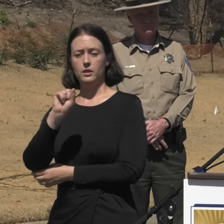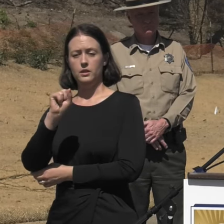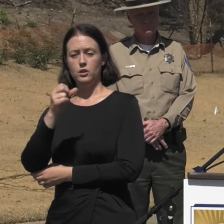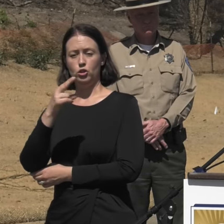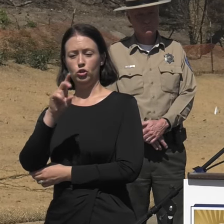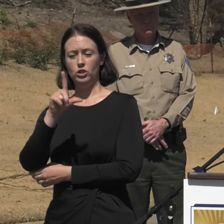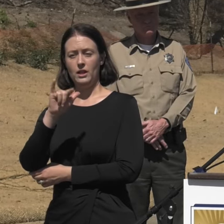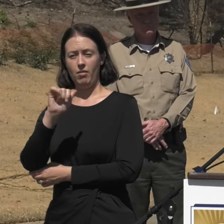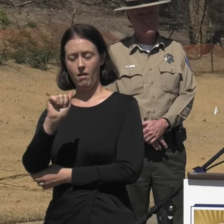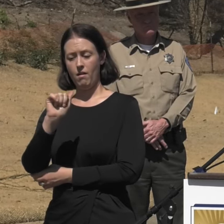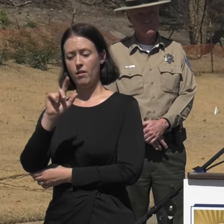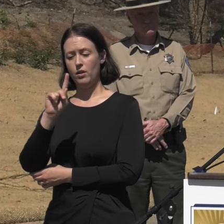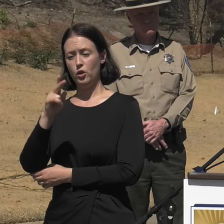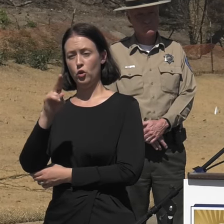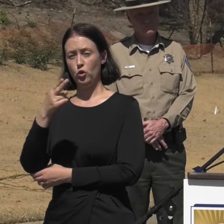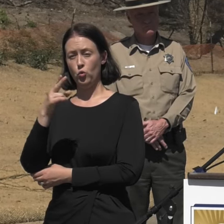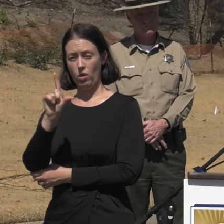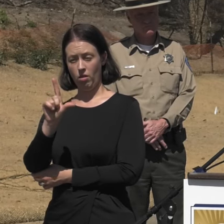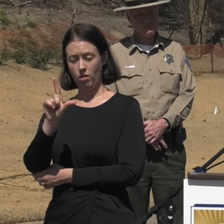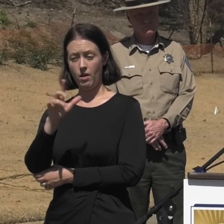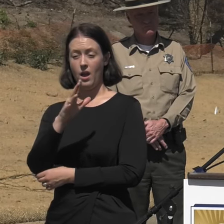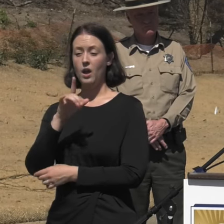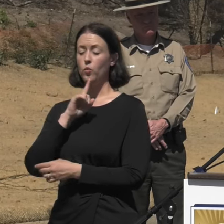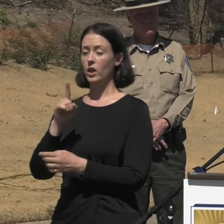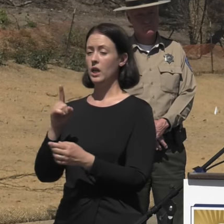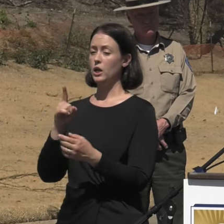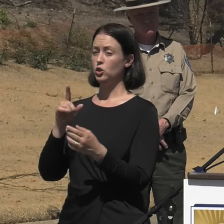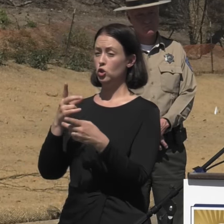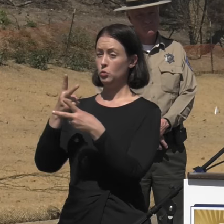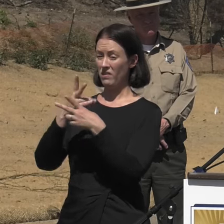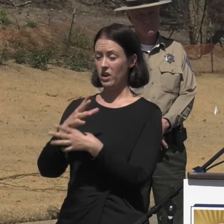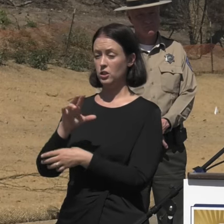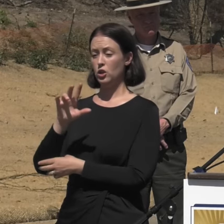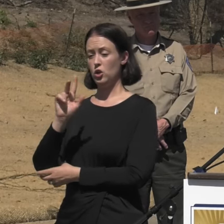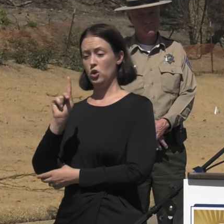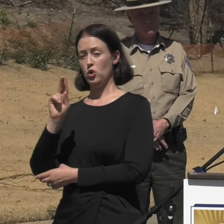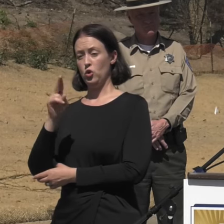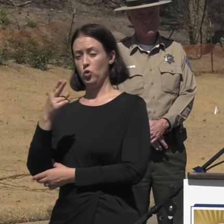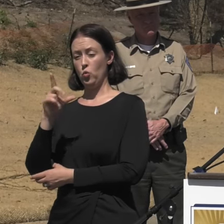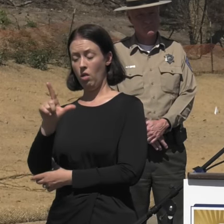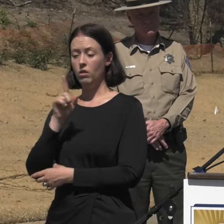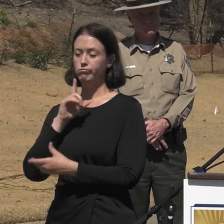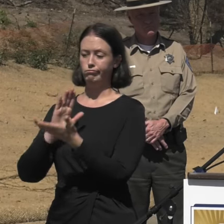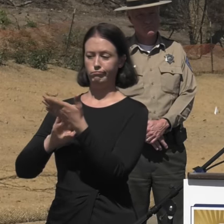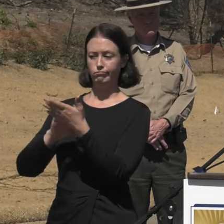And I have to mention the support from Supervisor Kuehl, and her directive to us to recover as quickly as possible